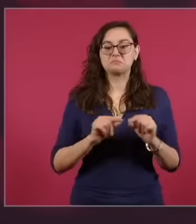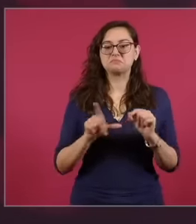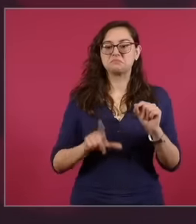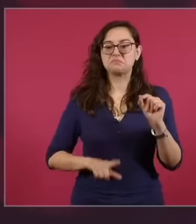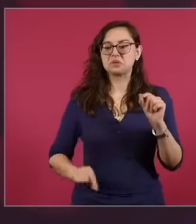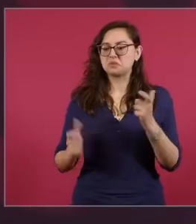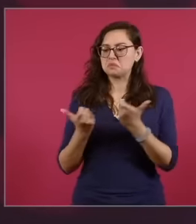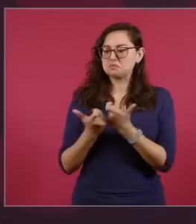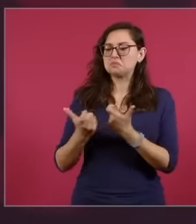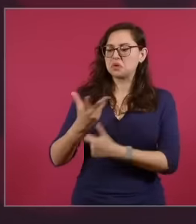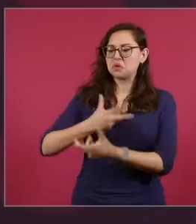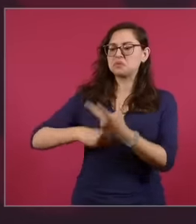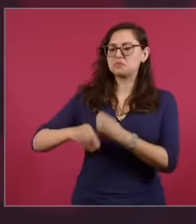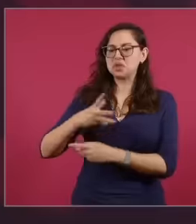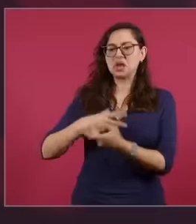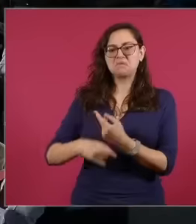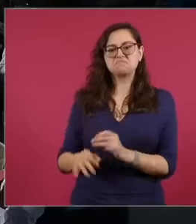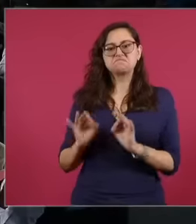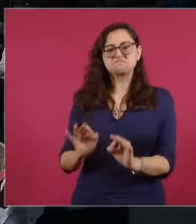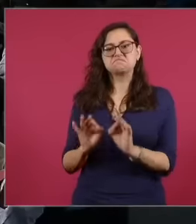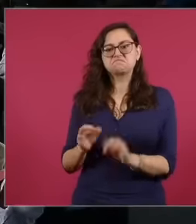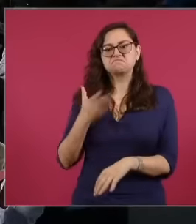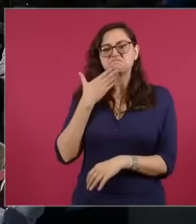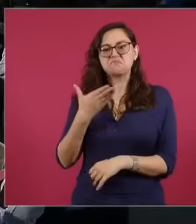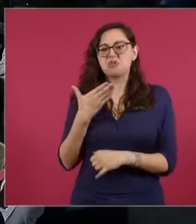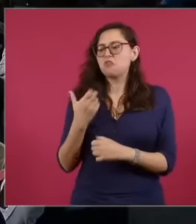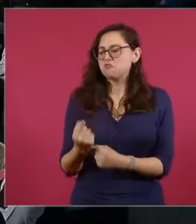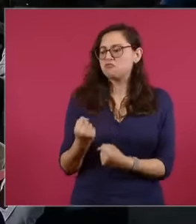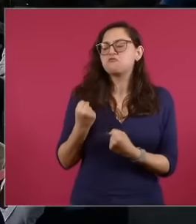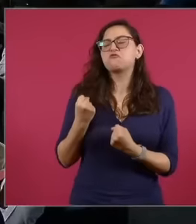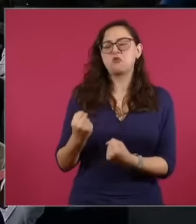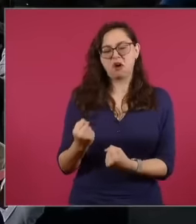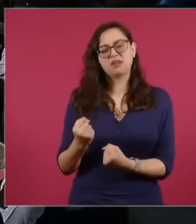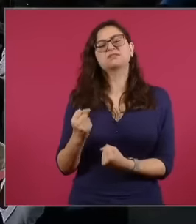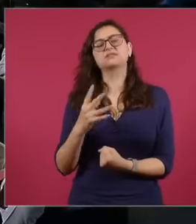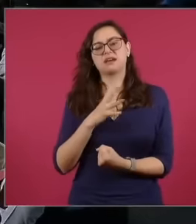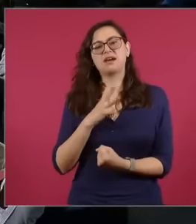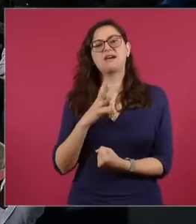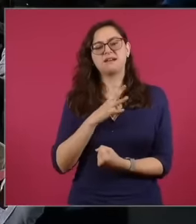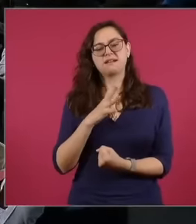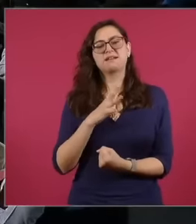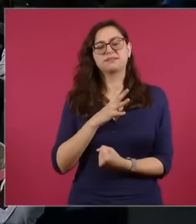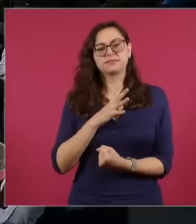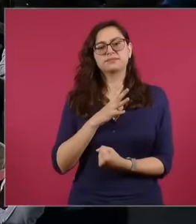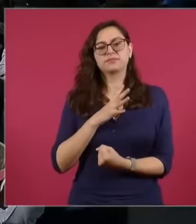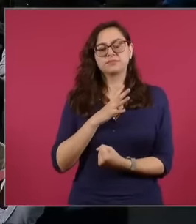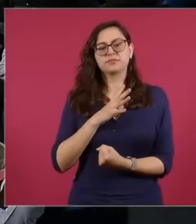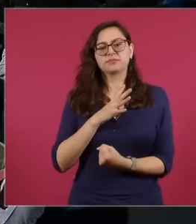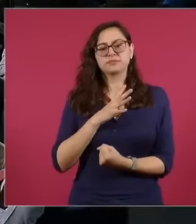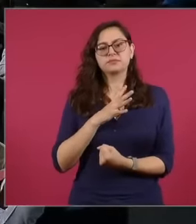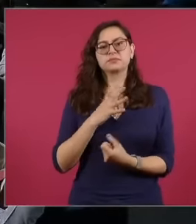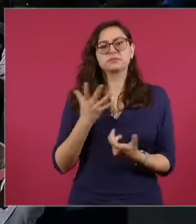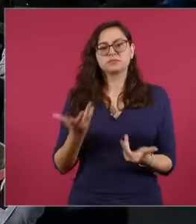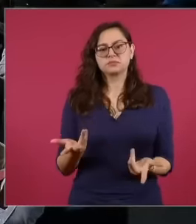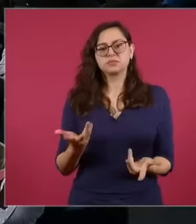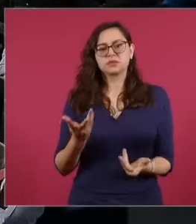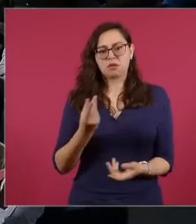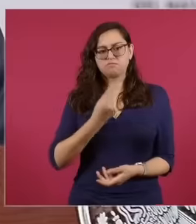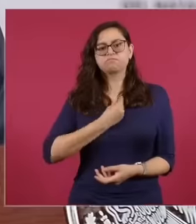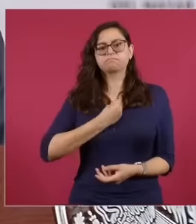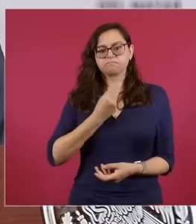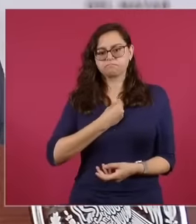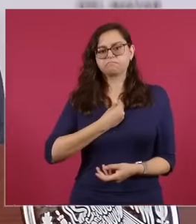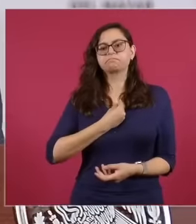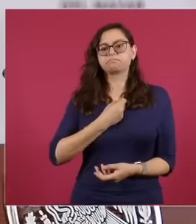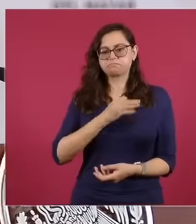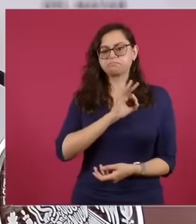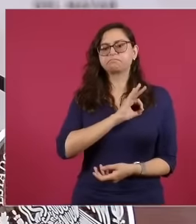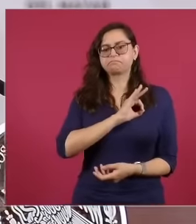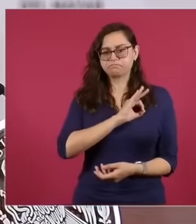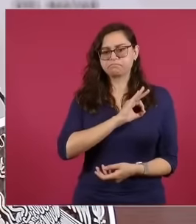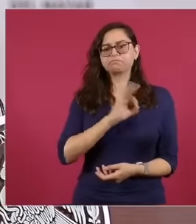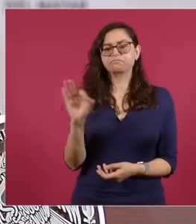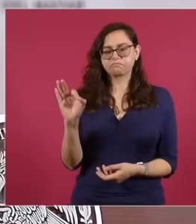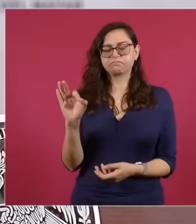very strong, very strong, eh, it resists all of that.